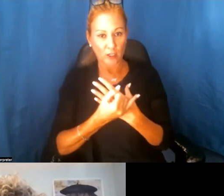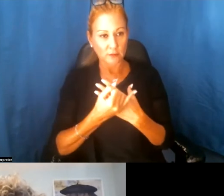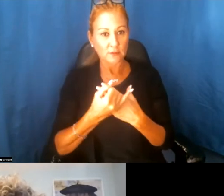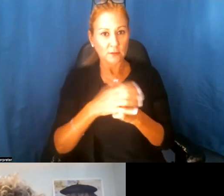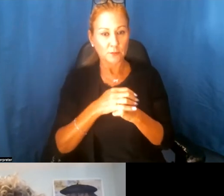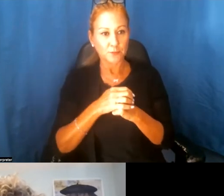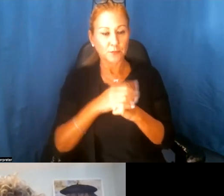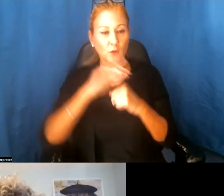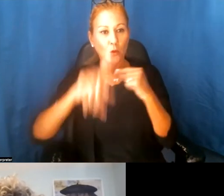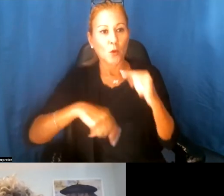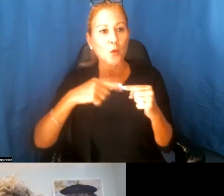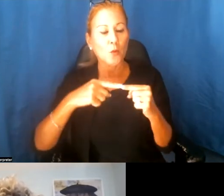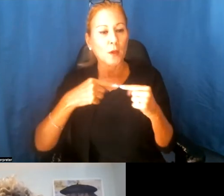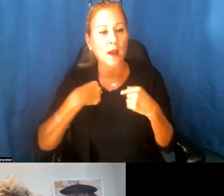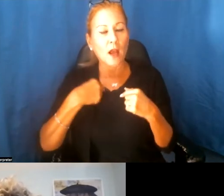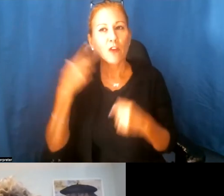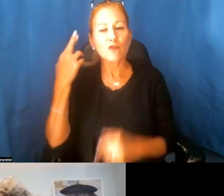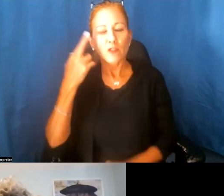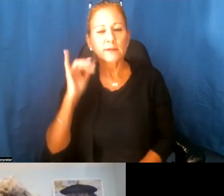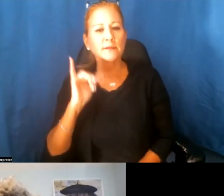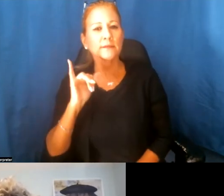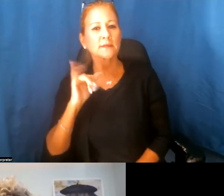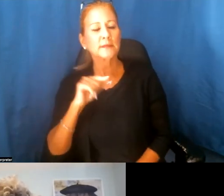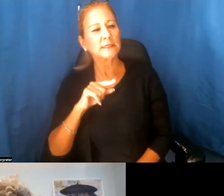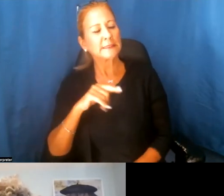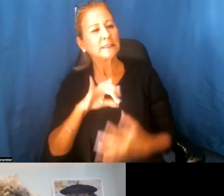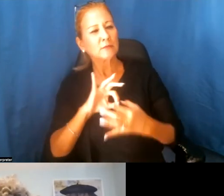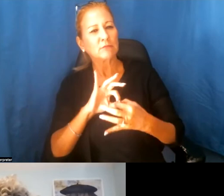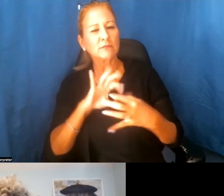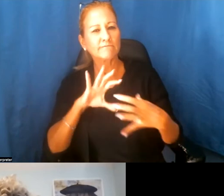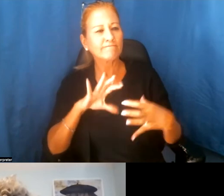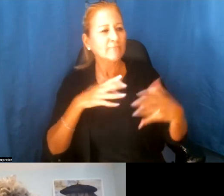when I realized that there was, like, this disconnect that I hadn't factored into,